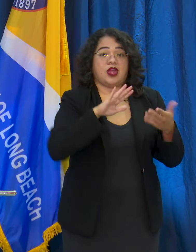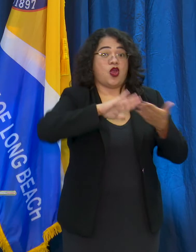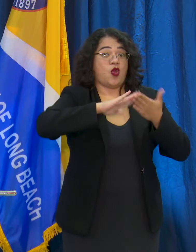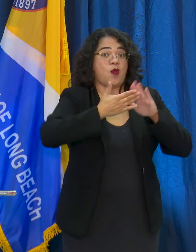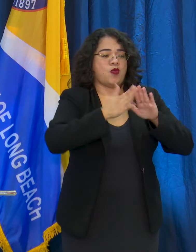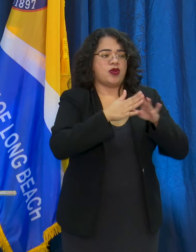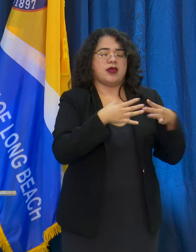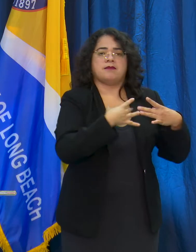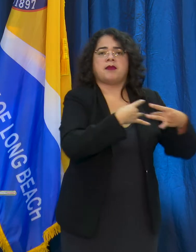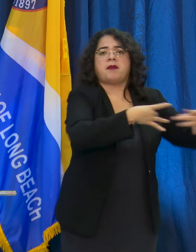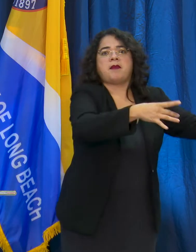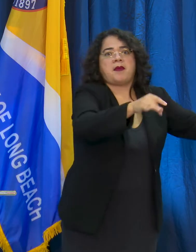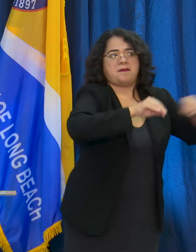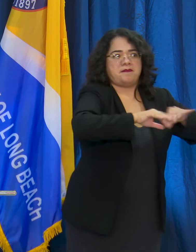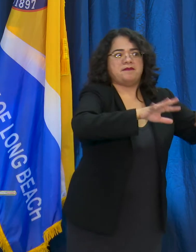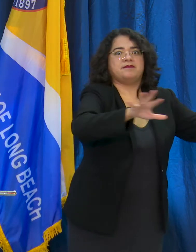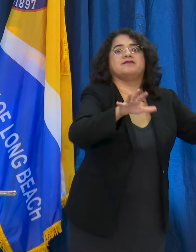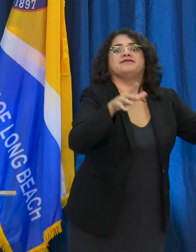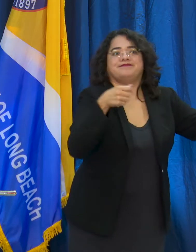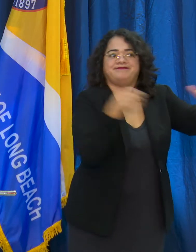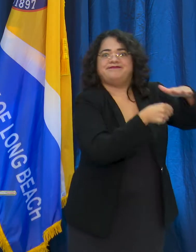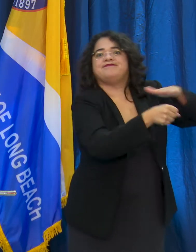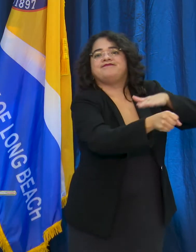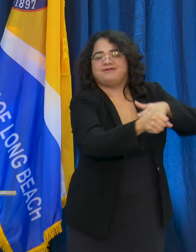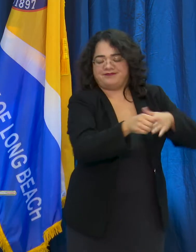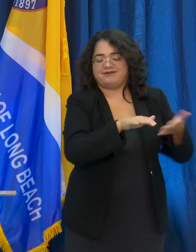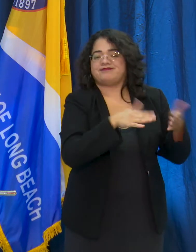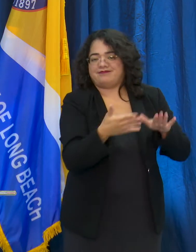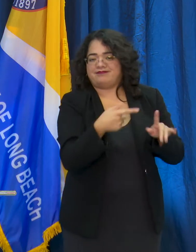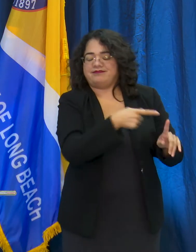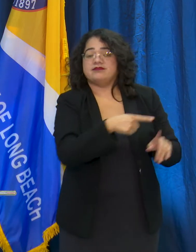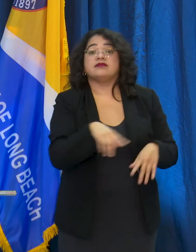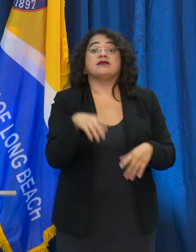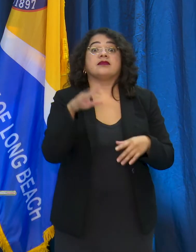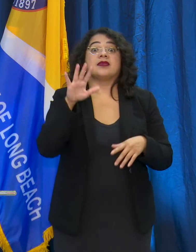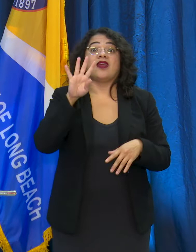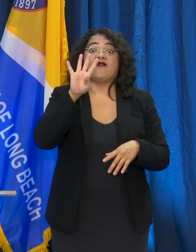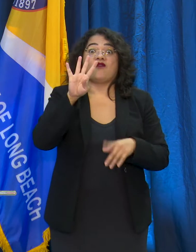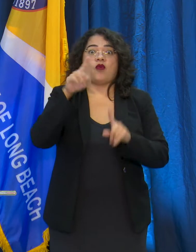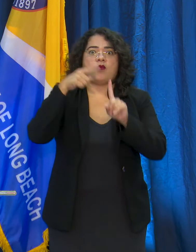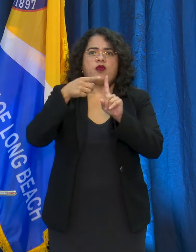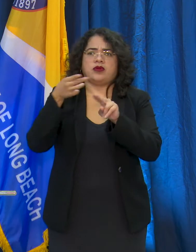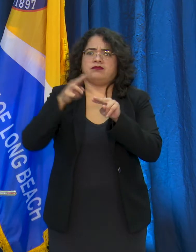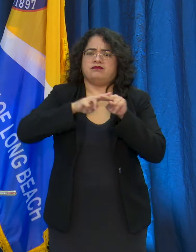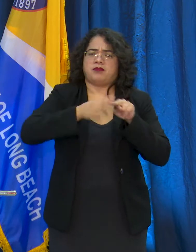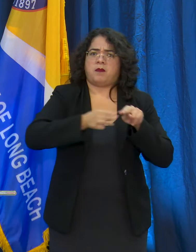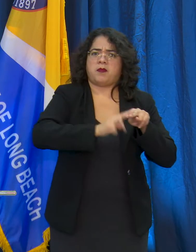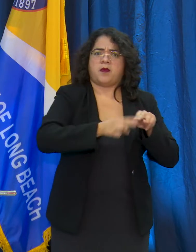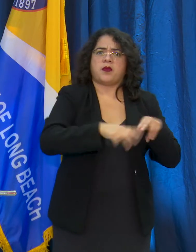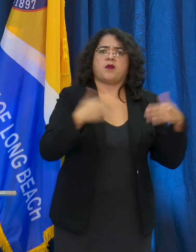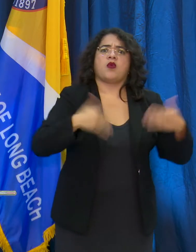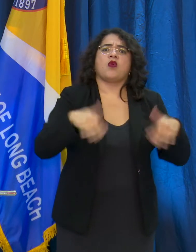Our current positivity rate is now 10.2%, which is down. It's down four points since last week, so we're very happy to